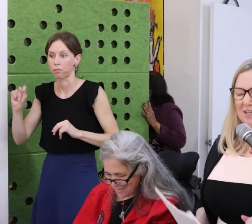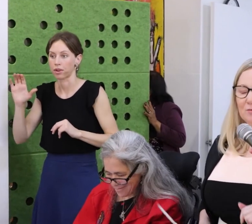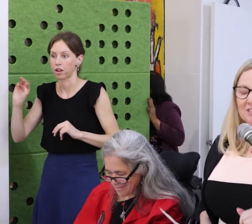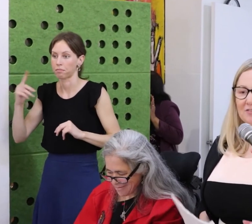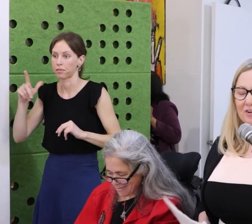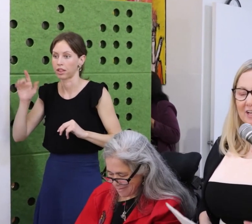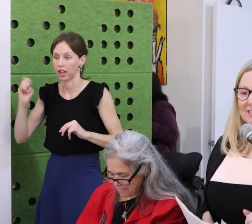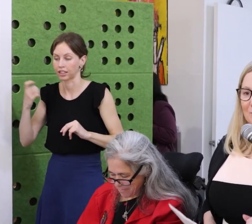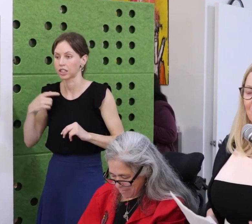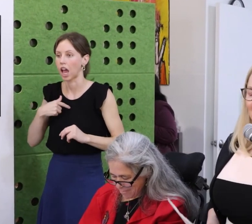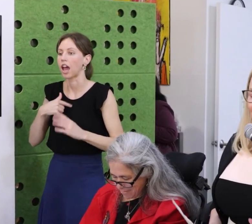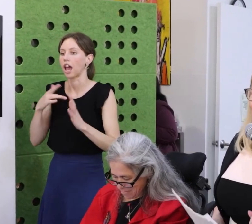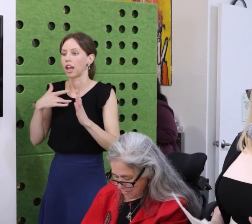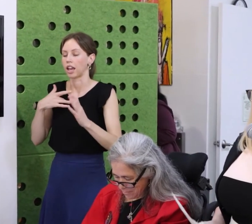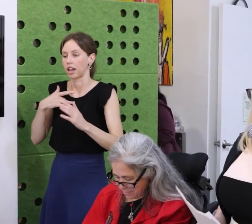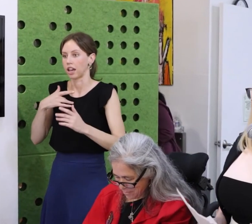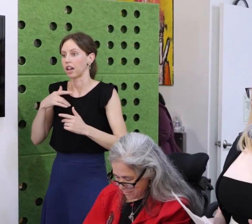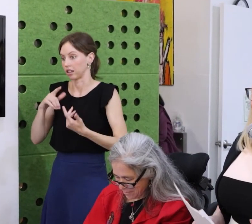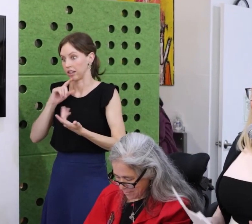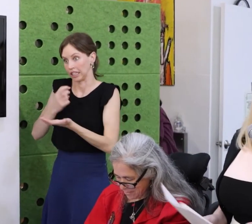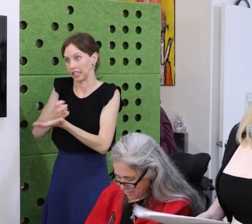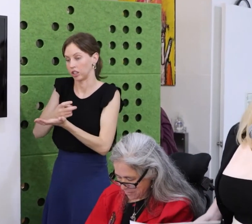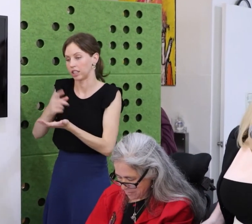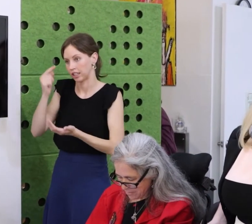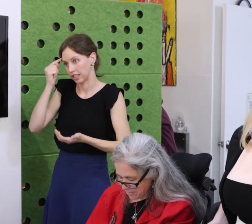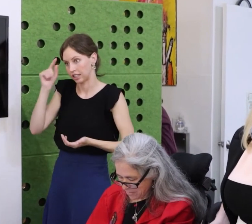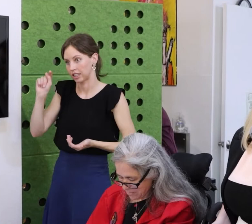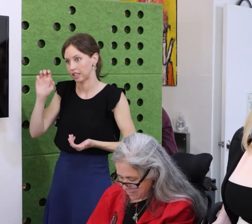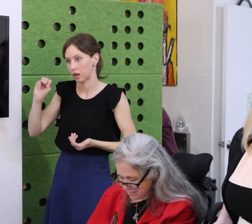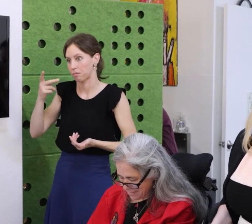My first inclination was actually to negotiate with the